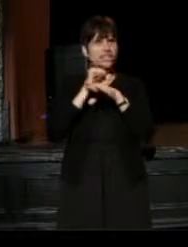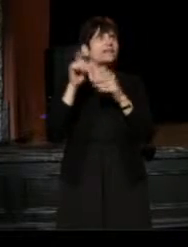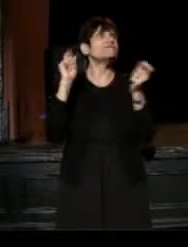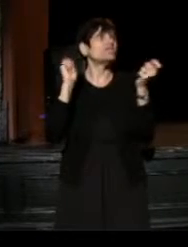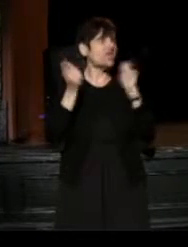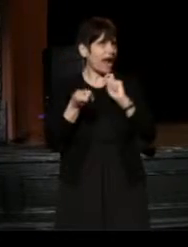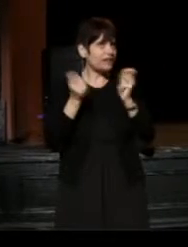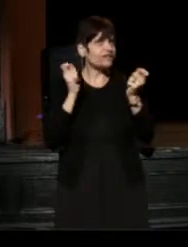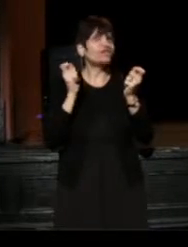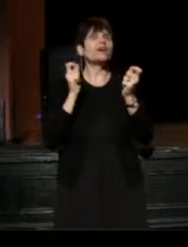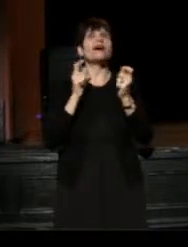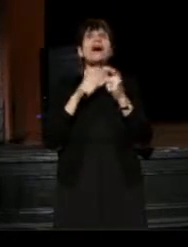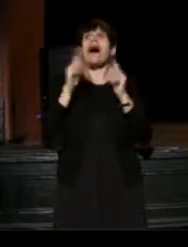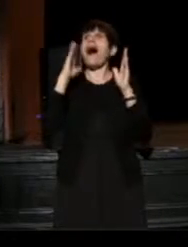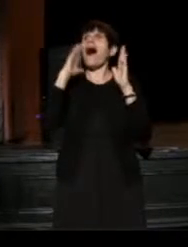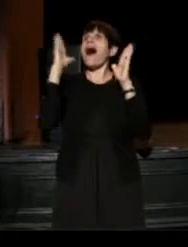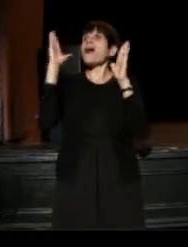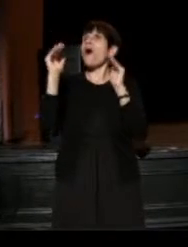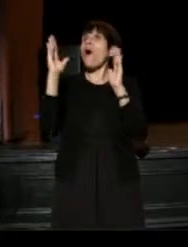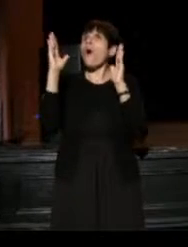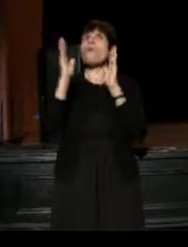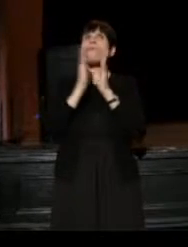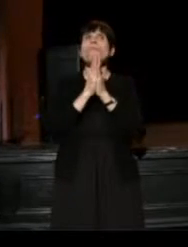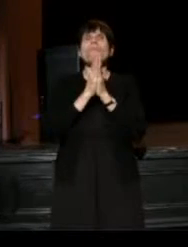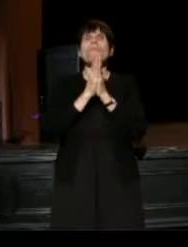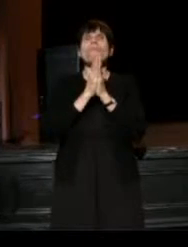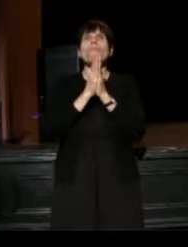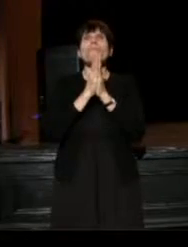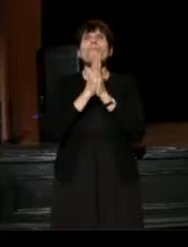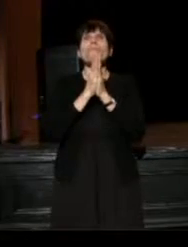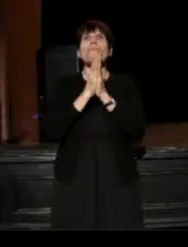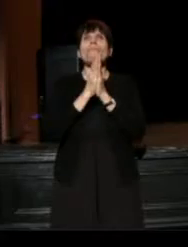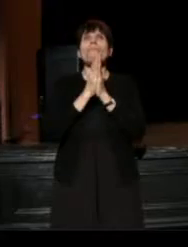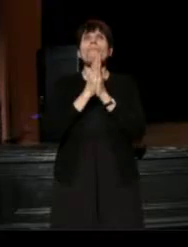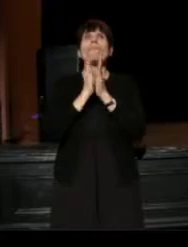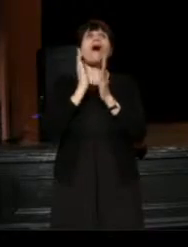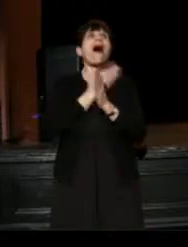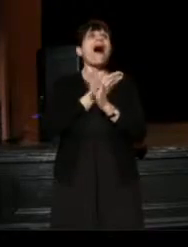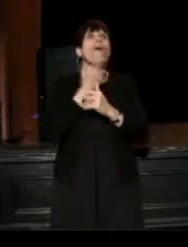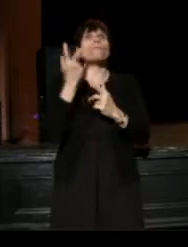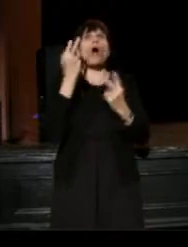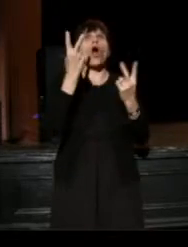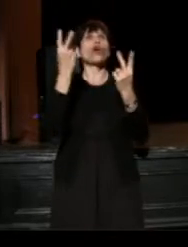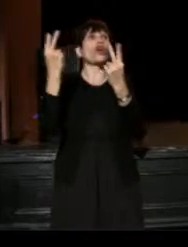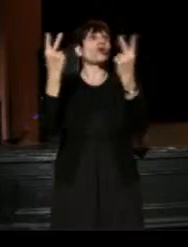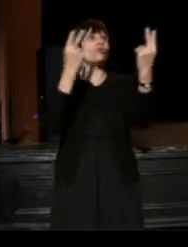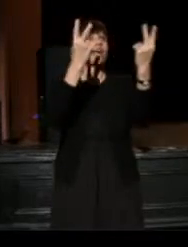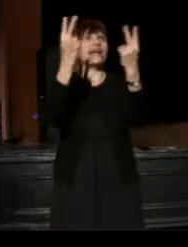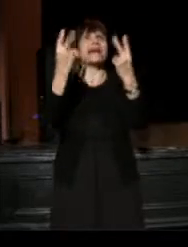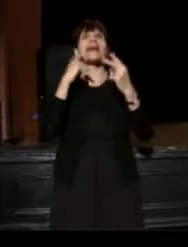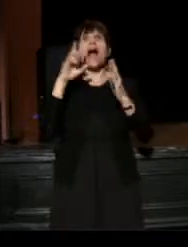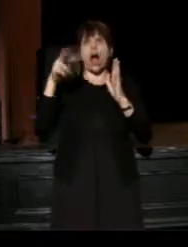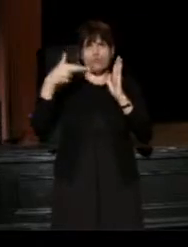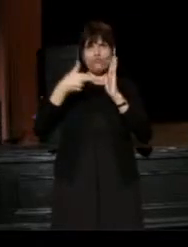I hope that our partnering and our role in the community